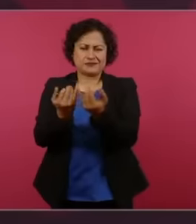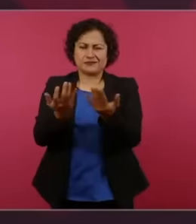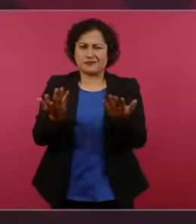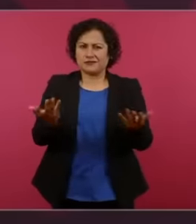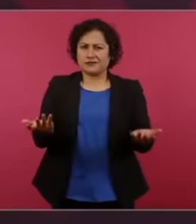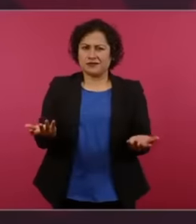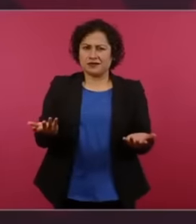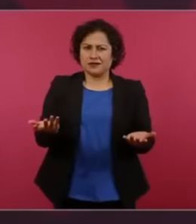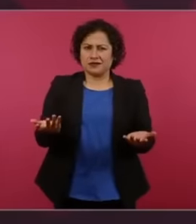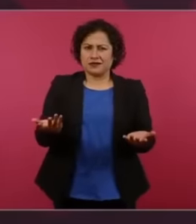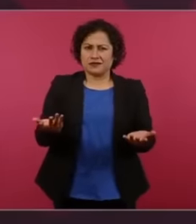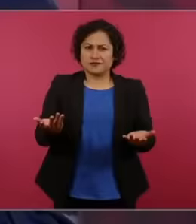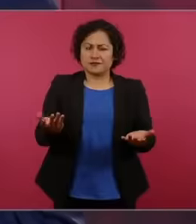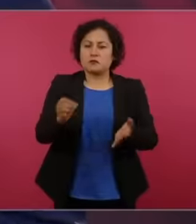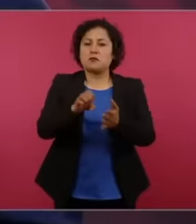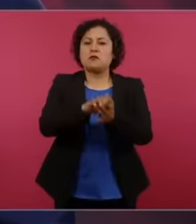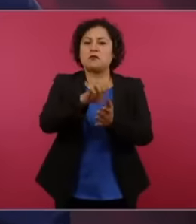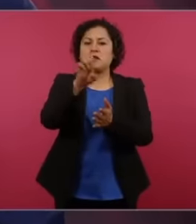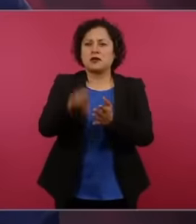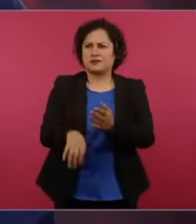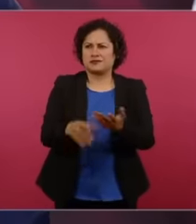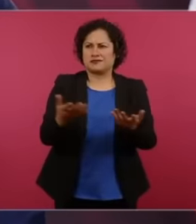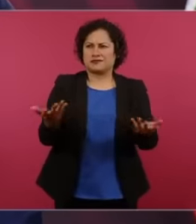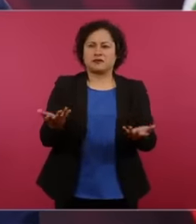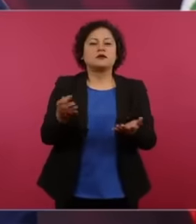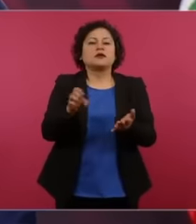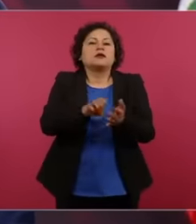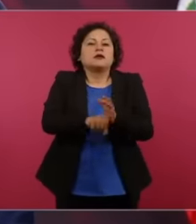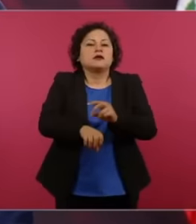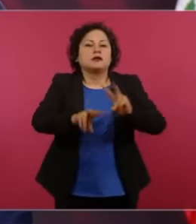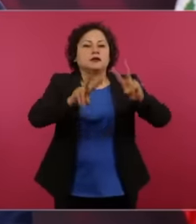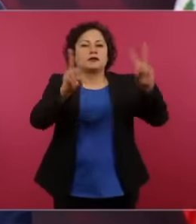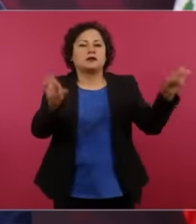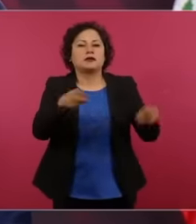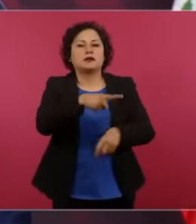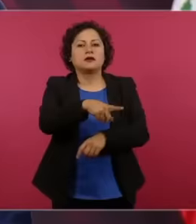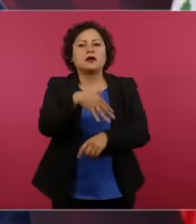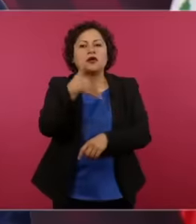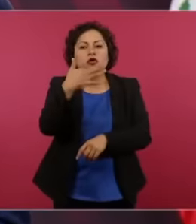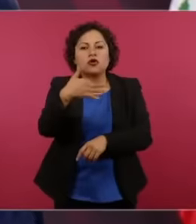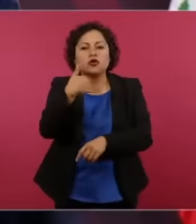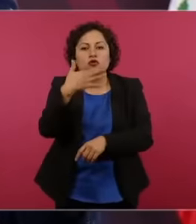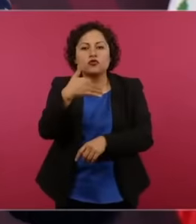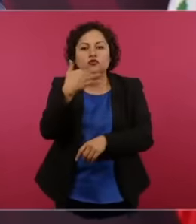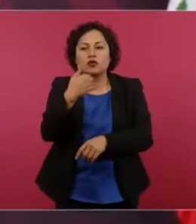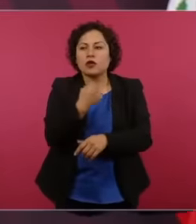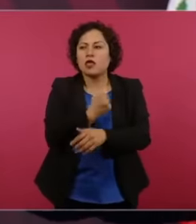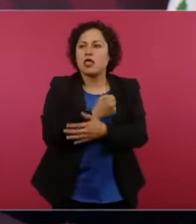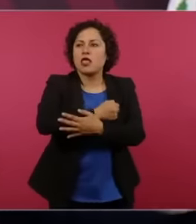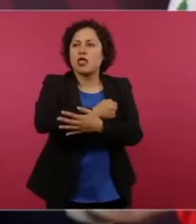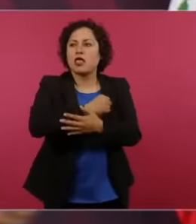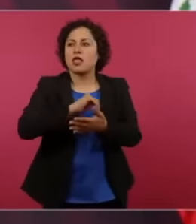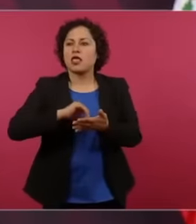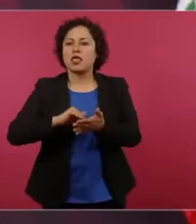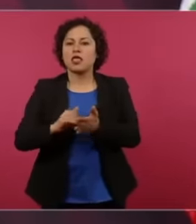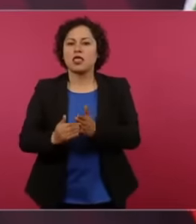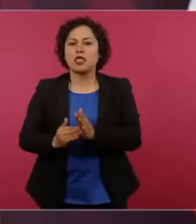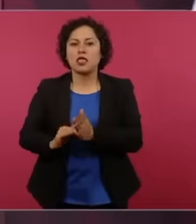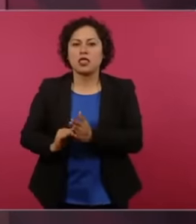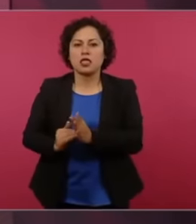corruption because it cannot be kept